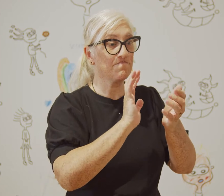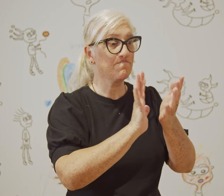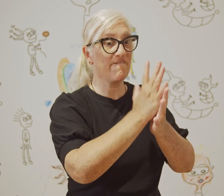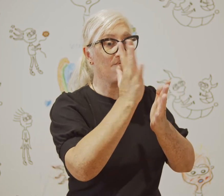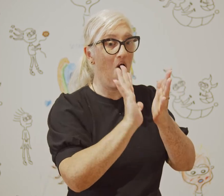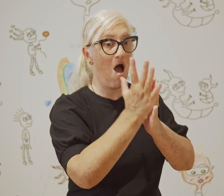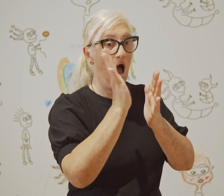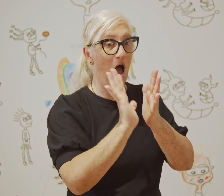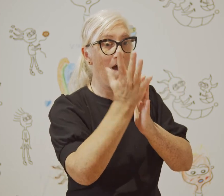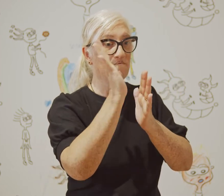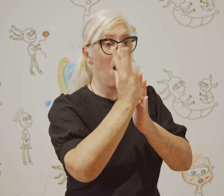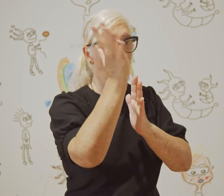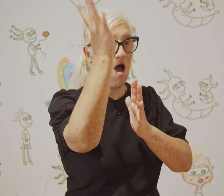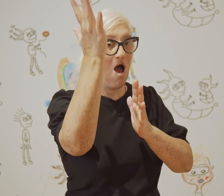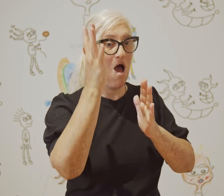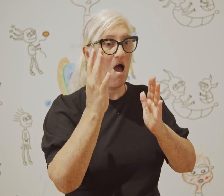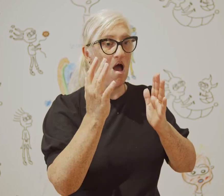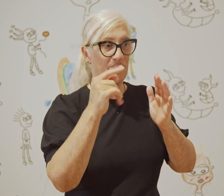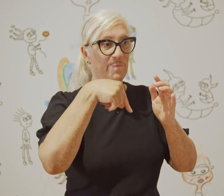The Coronavirus and the devastating bushfires that